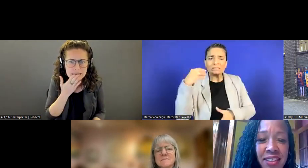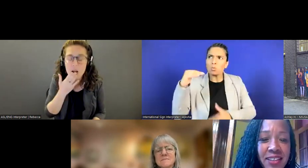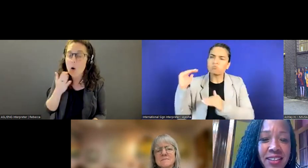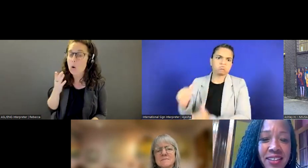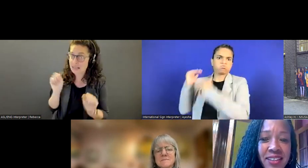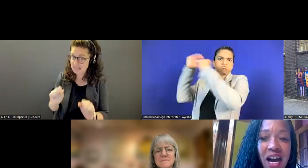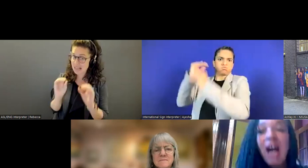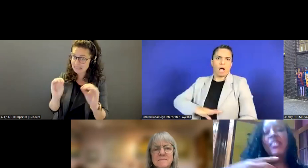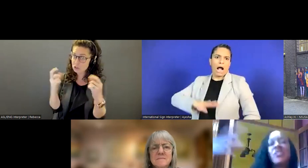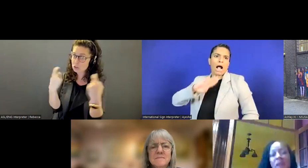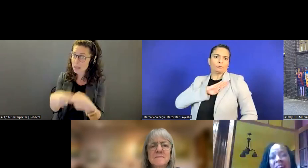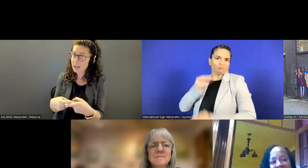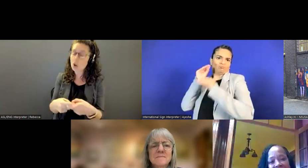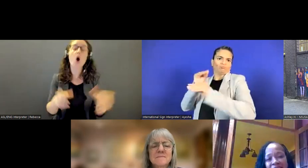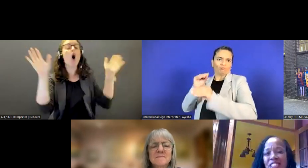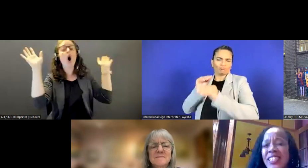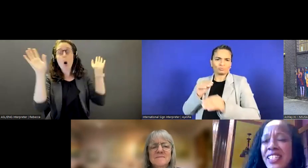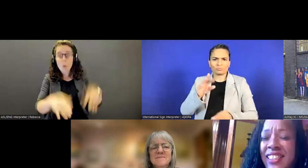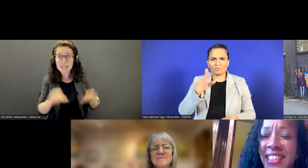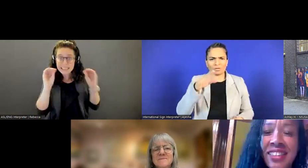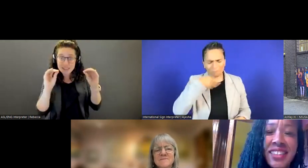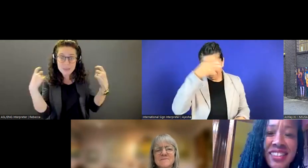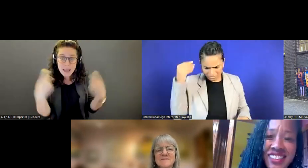Ashley Holben: We have a lot of people joining from Spanish speaking countries.